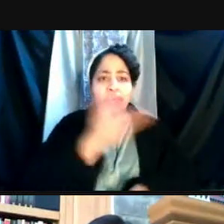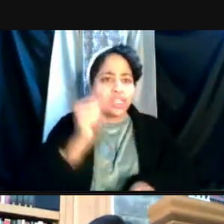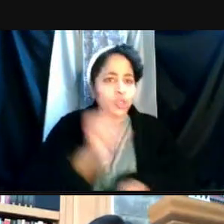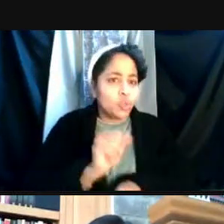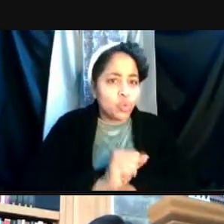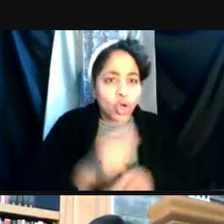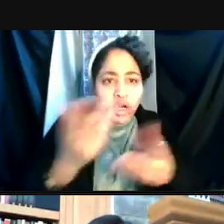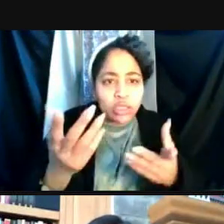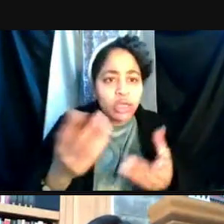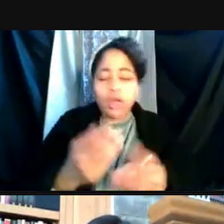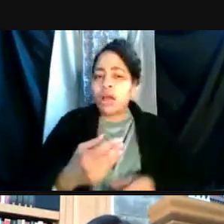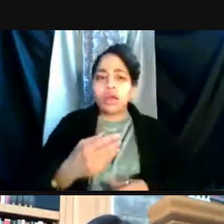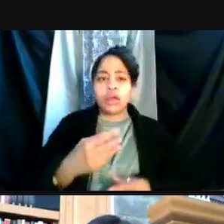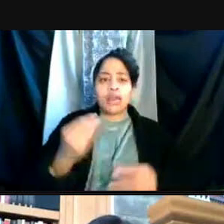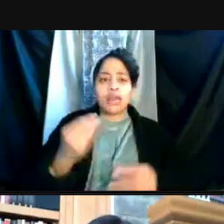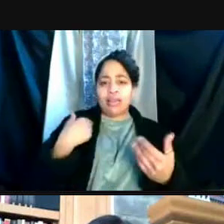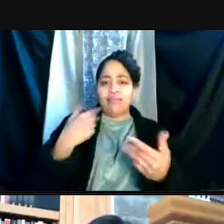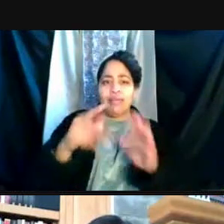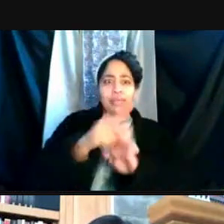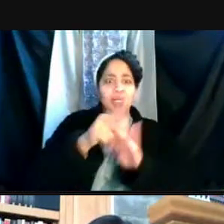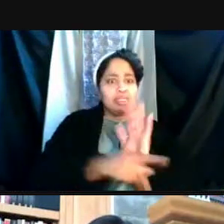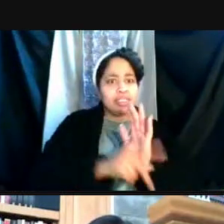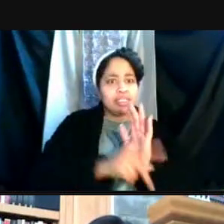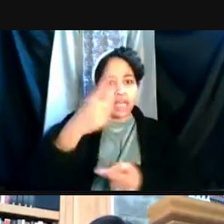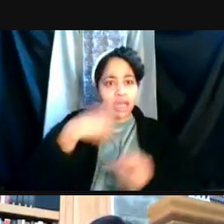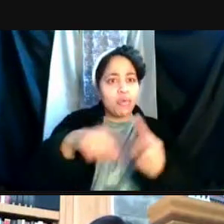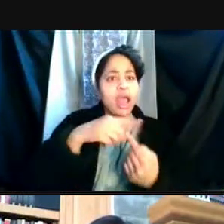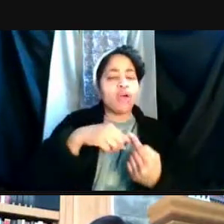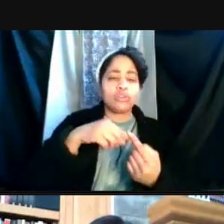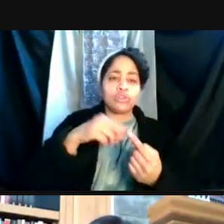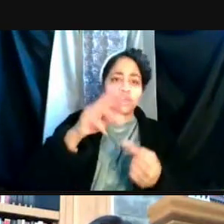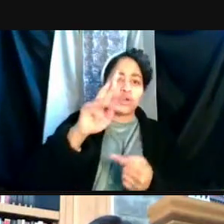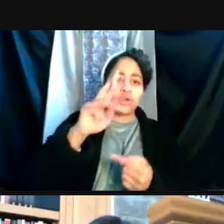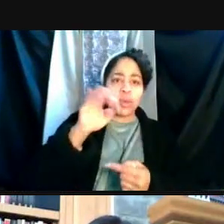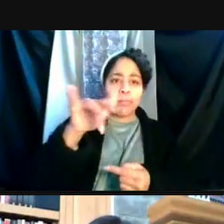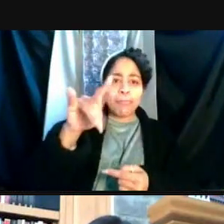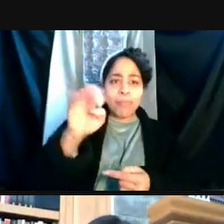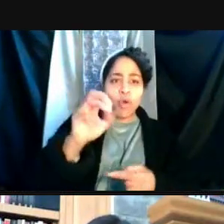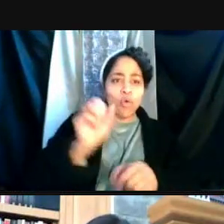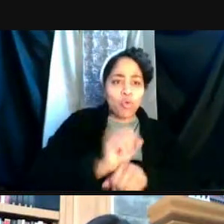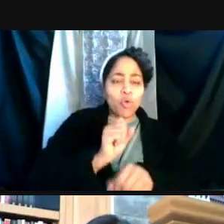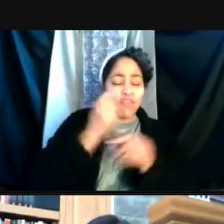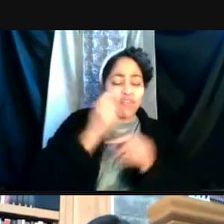and come up with policies around remote work. Again, for most employees who don't have to physically